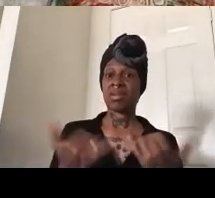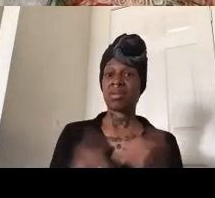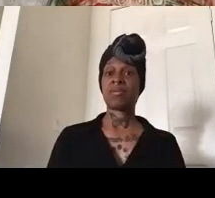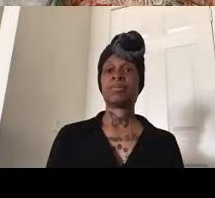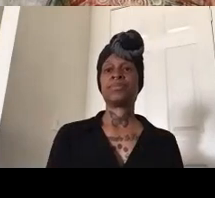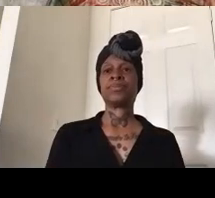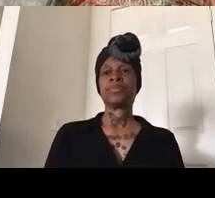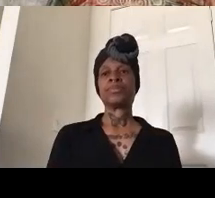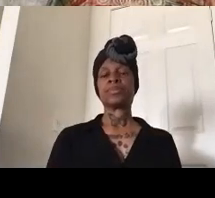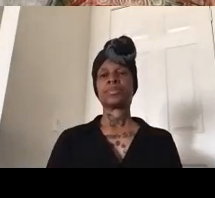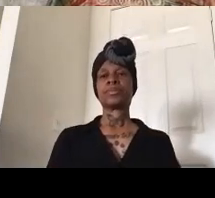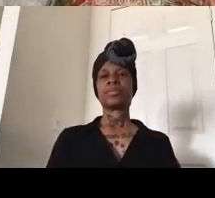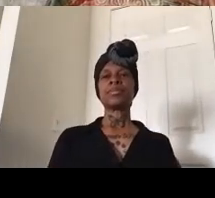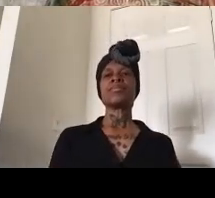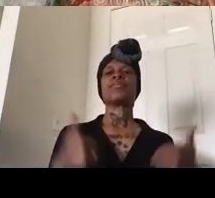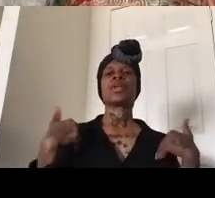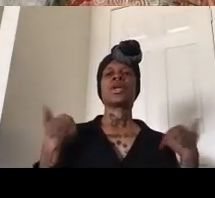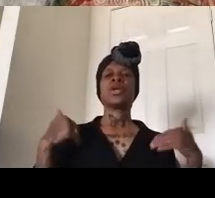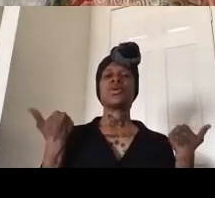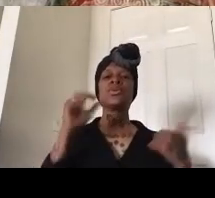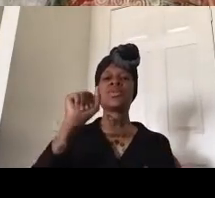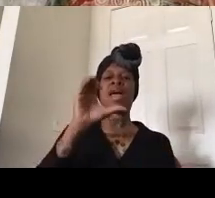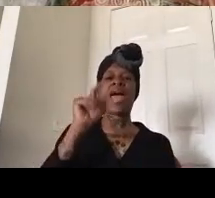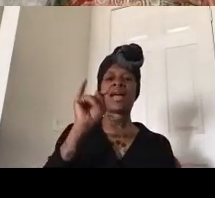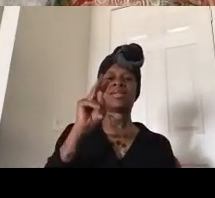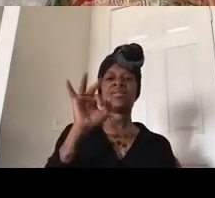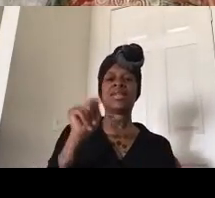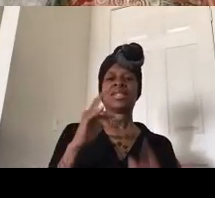this was our youth activist camp and it was the birth of our youth vanguard